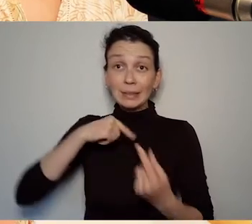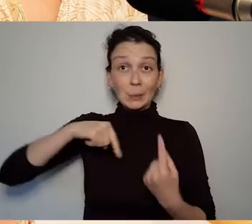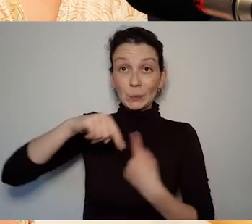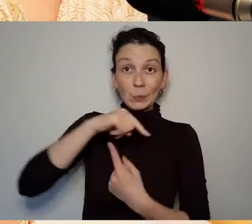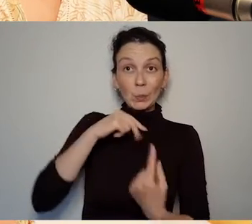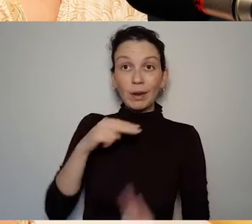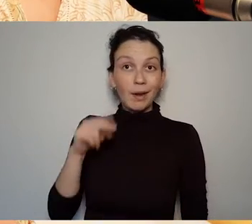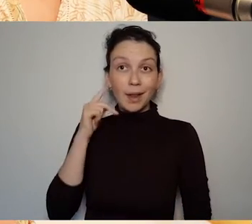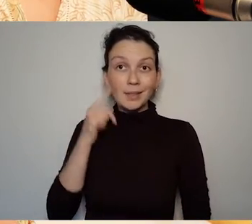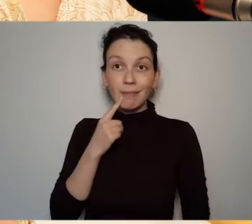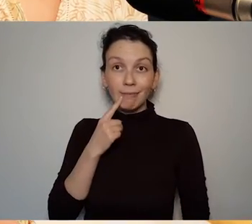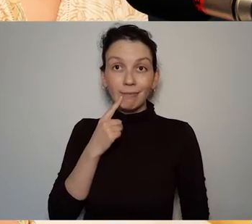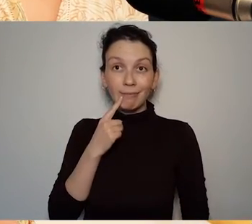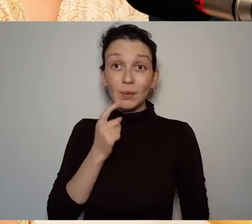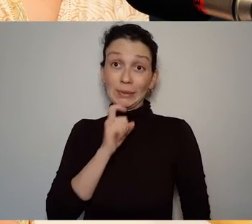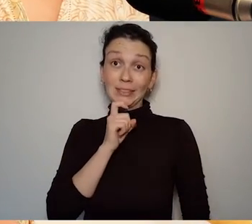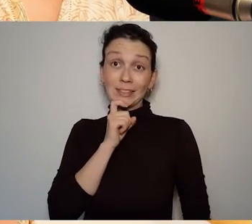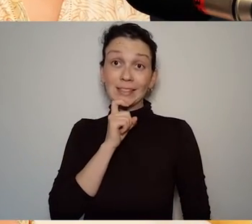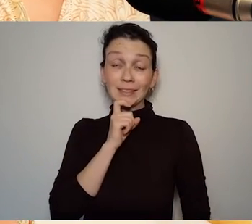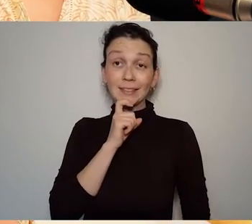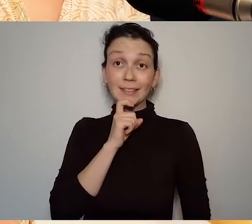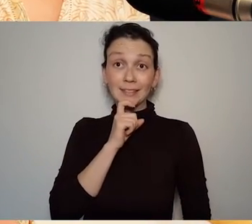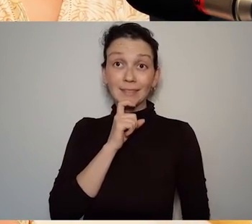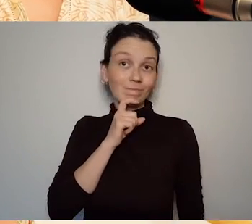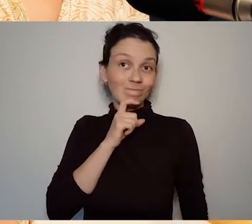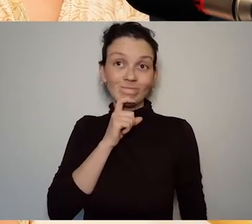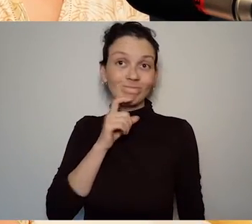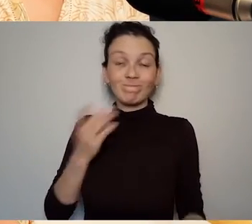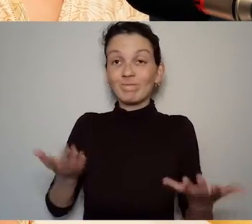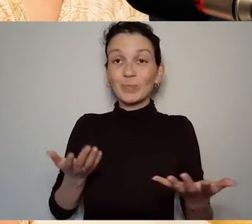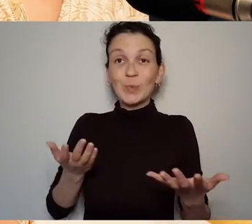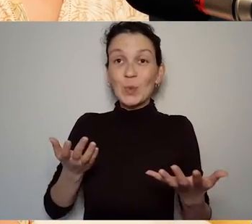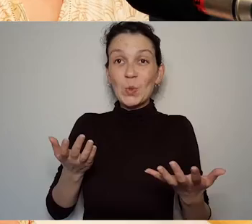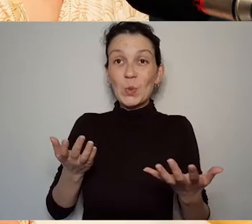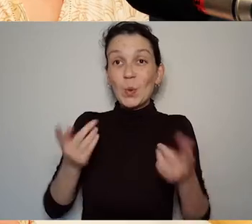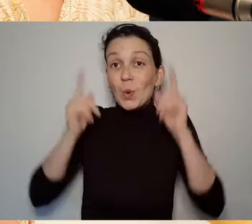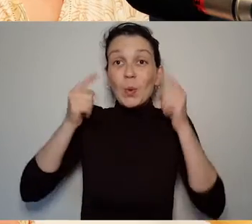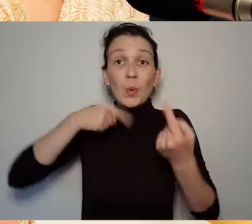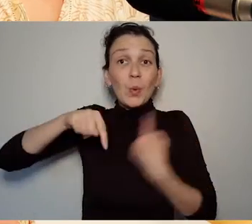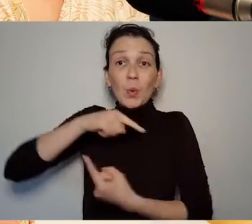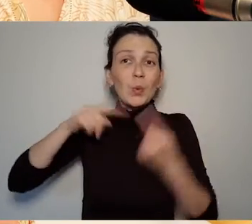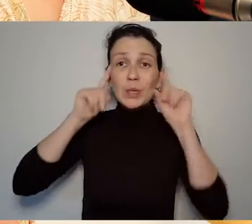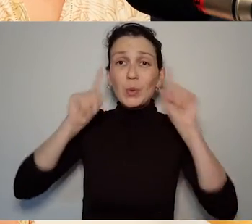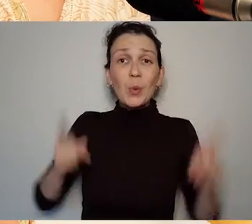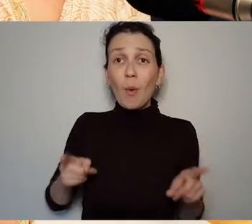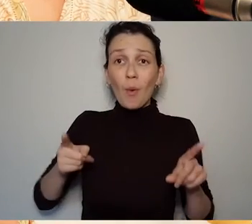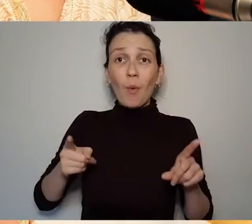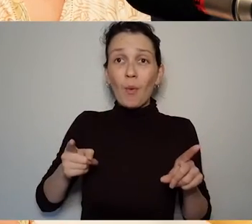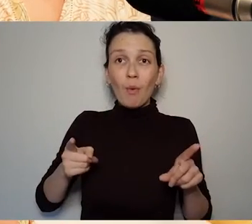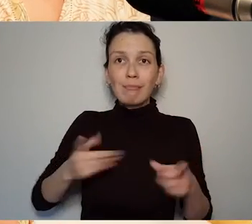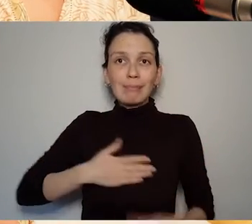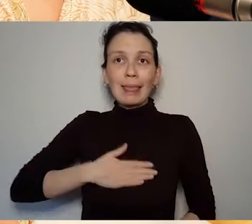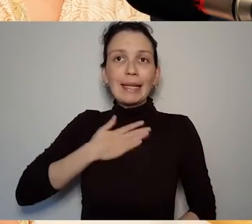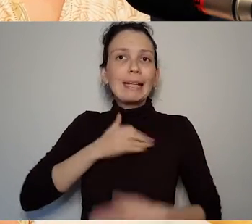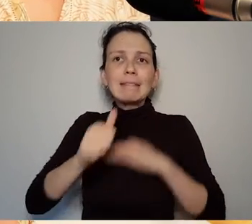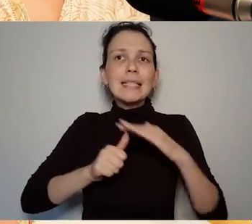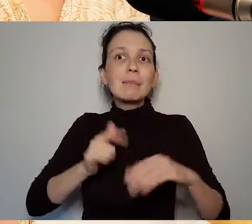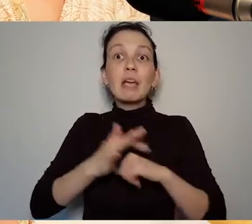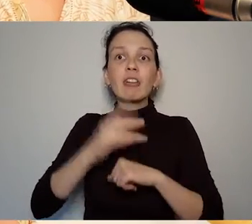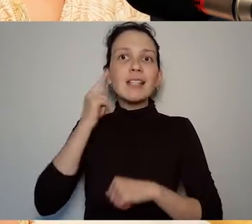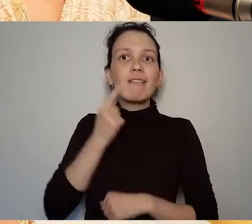and so we cannot know what the lived experience of a Deaf person is and so we can't claim to know